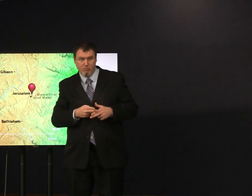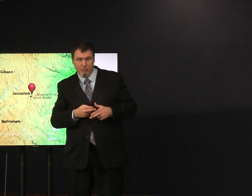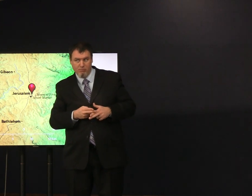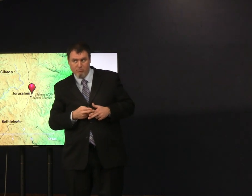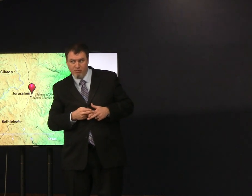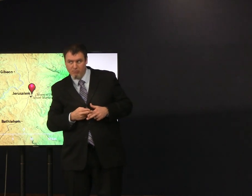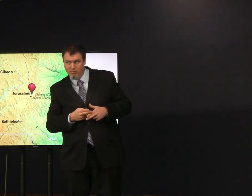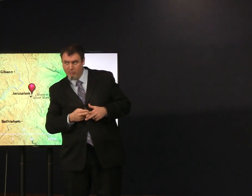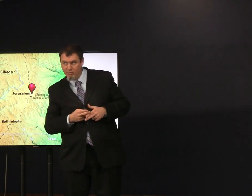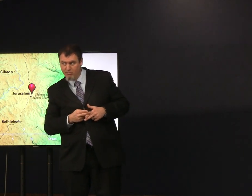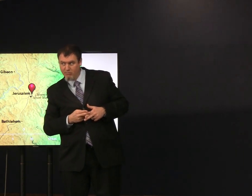and what was his name